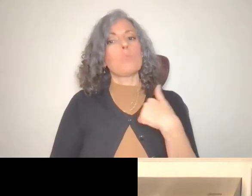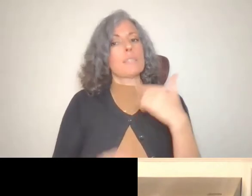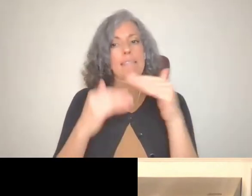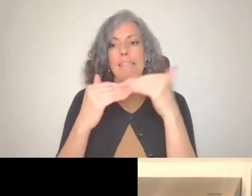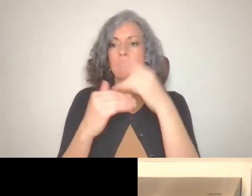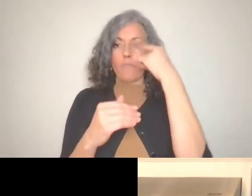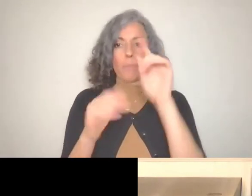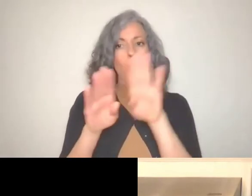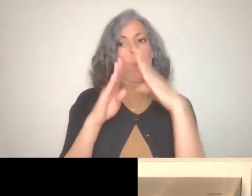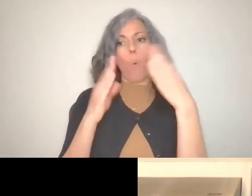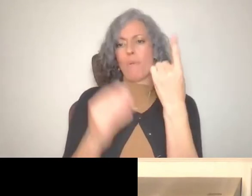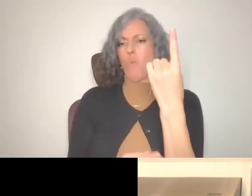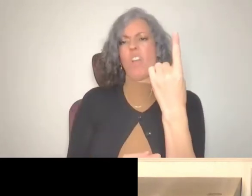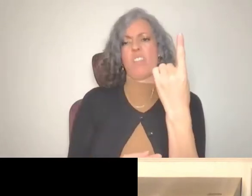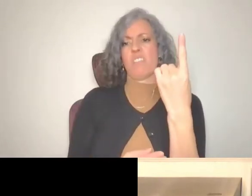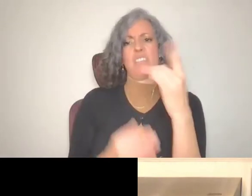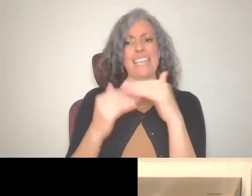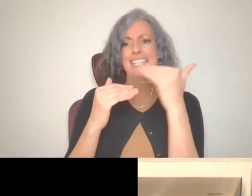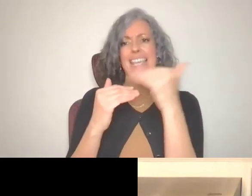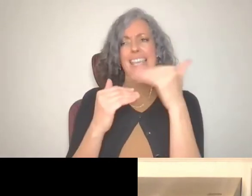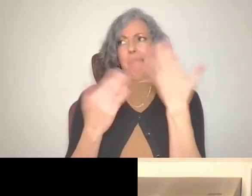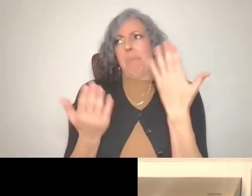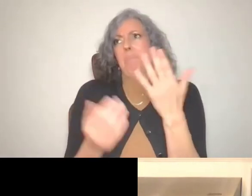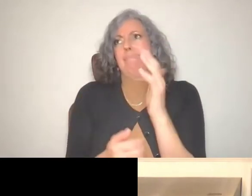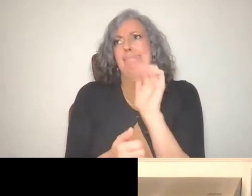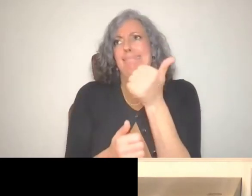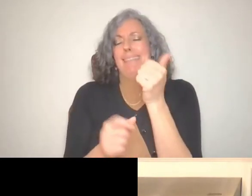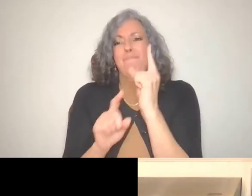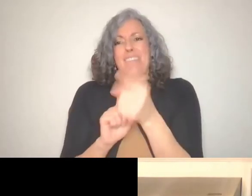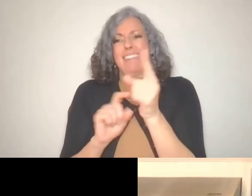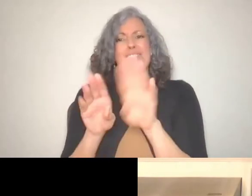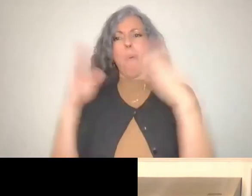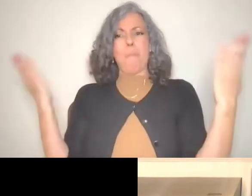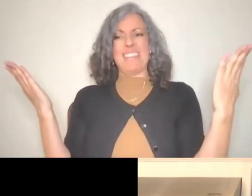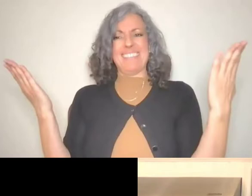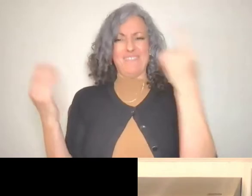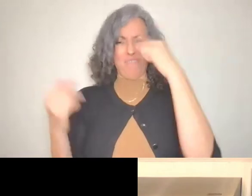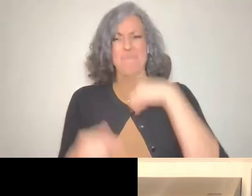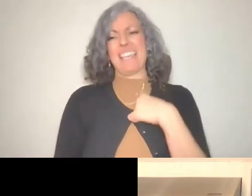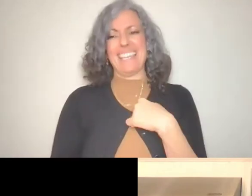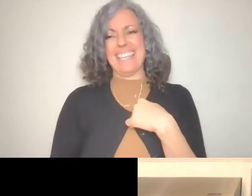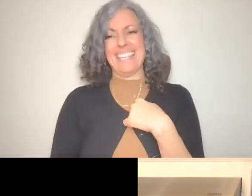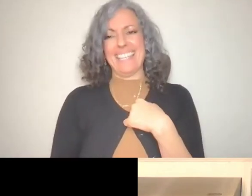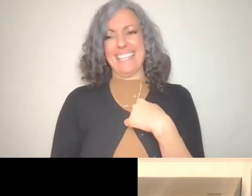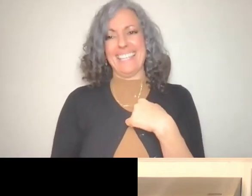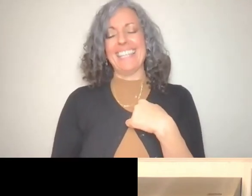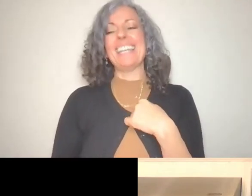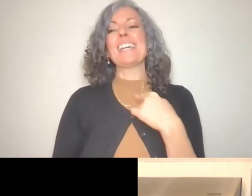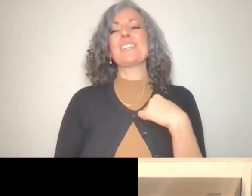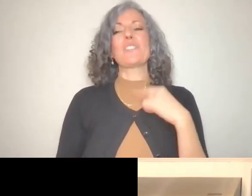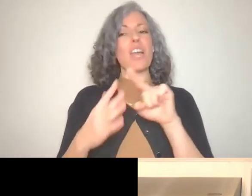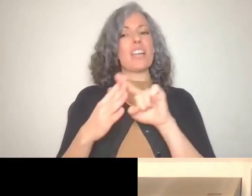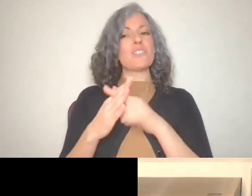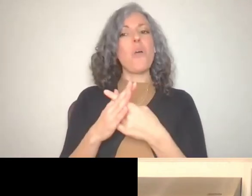I think it took like 10 minutes for me. But yeah, I just started to save what I